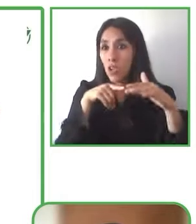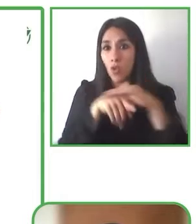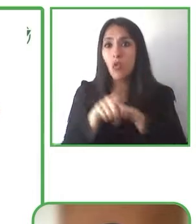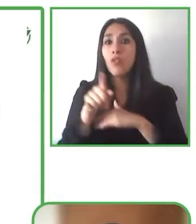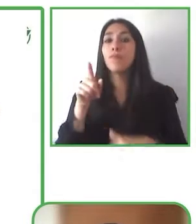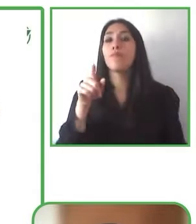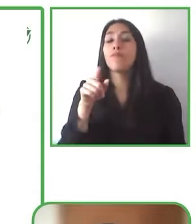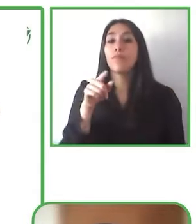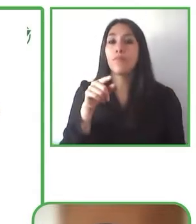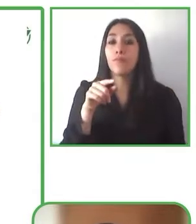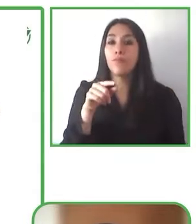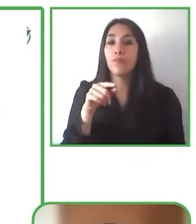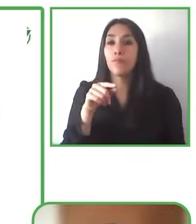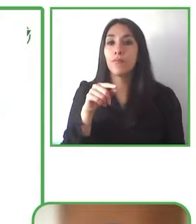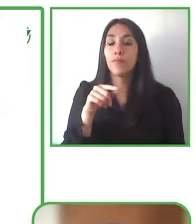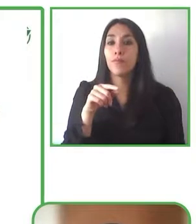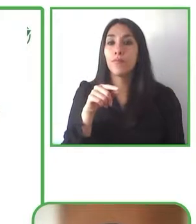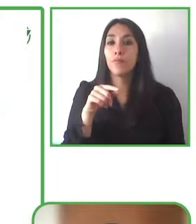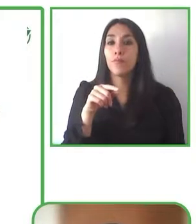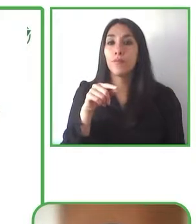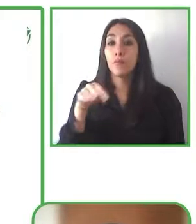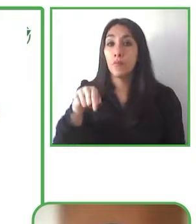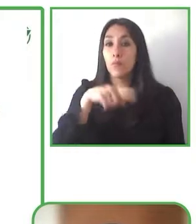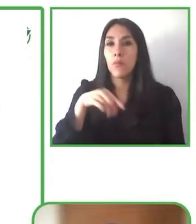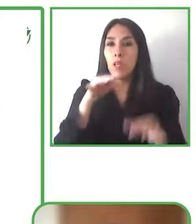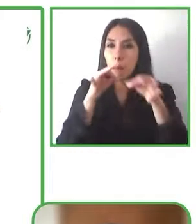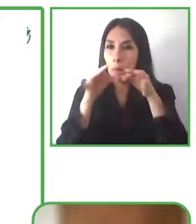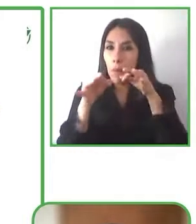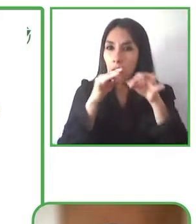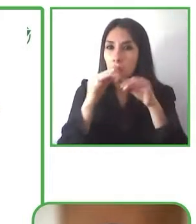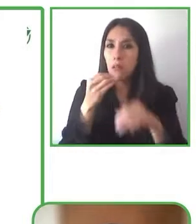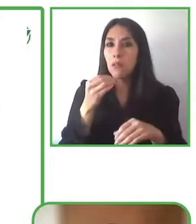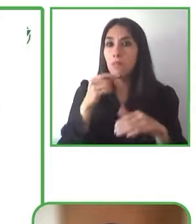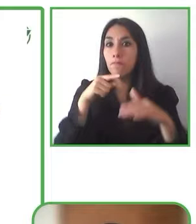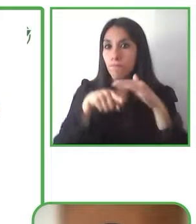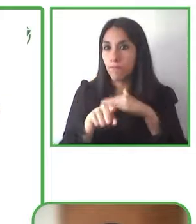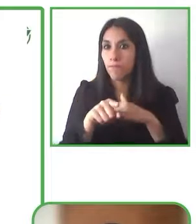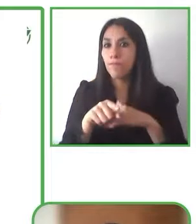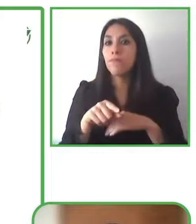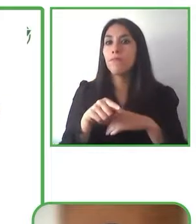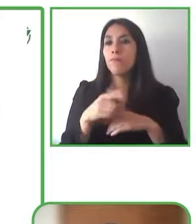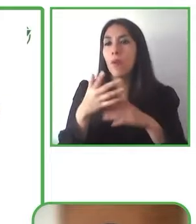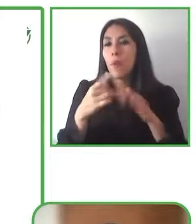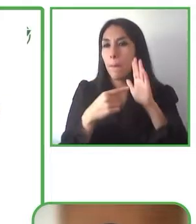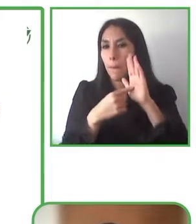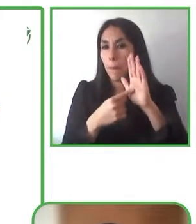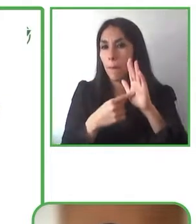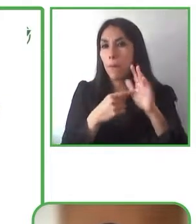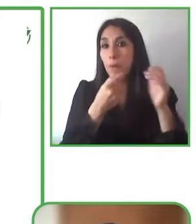And I’m not only talking about the ones that I’ve just mentioned in terms of